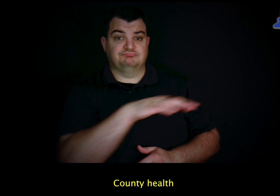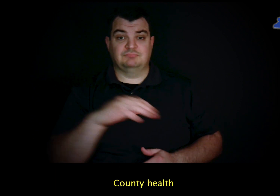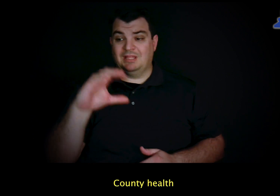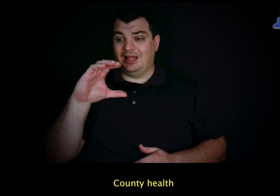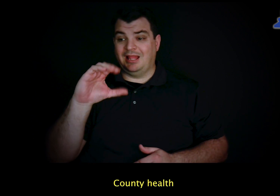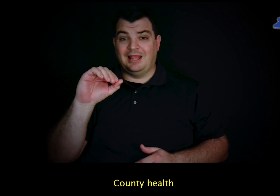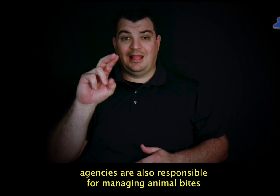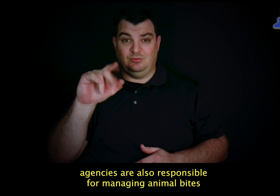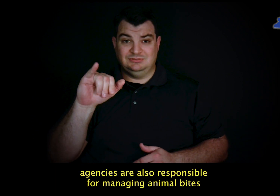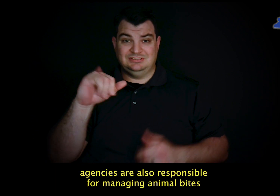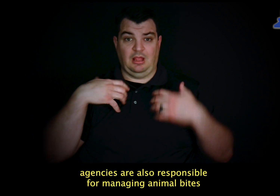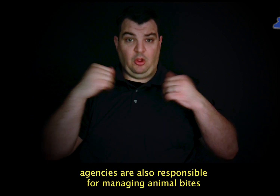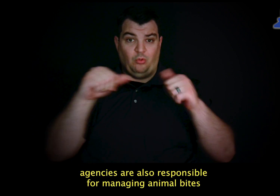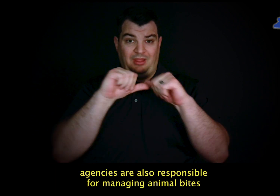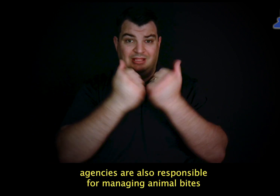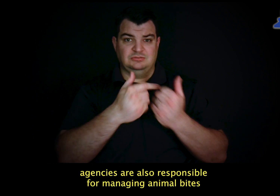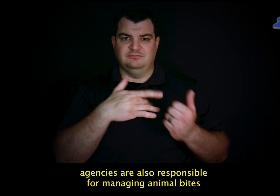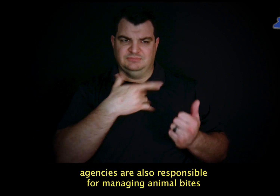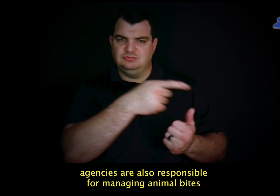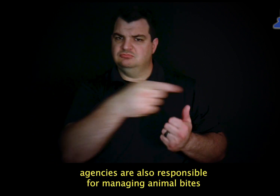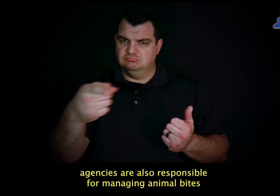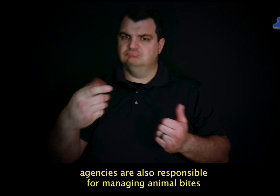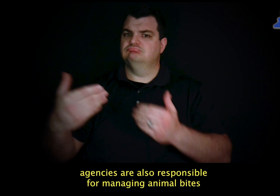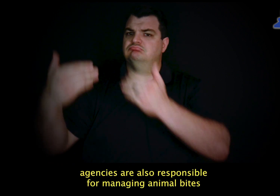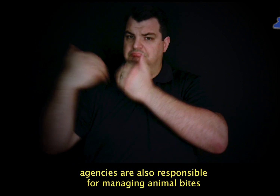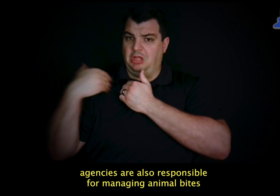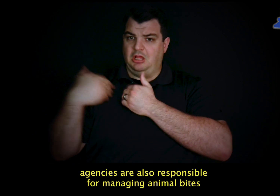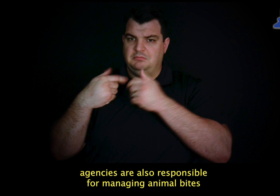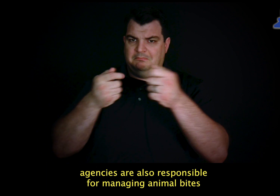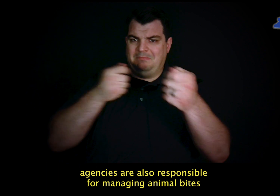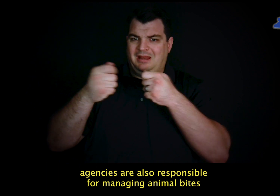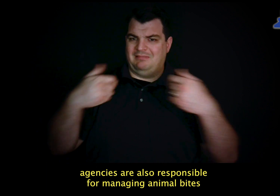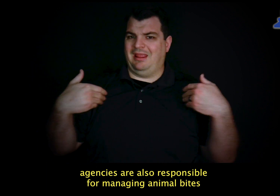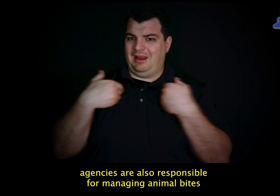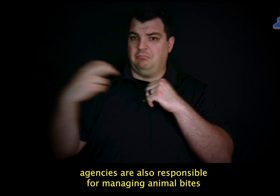County health agencies are also responsible for managing animal bites